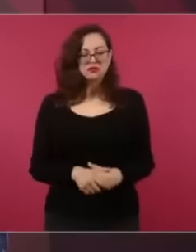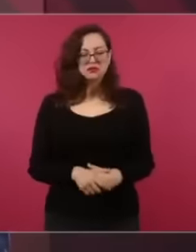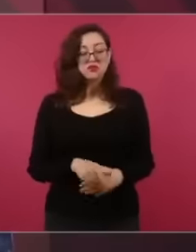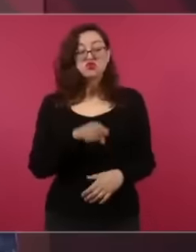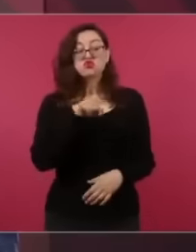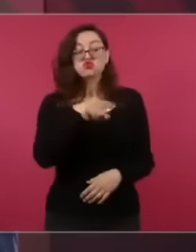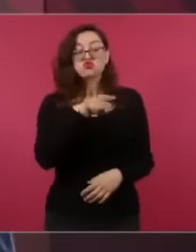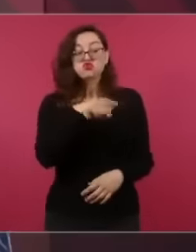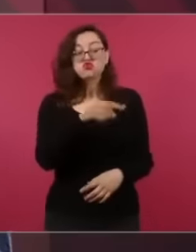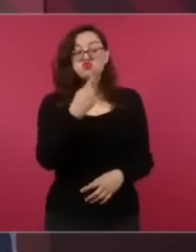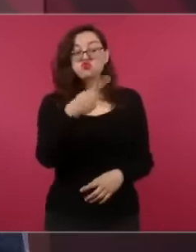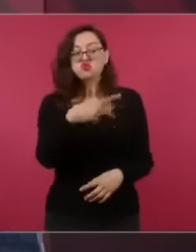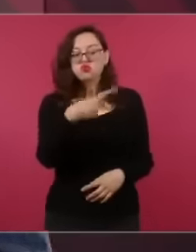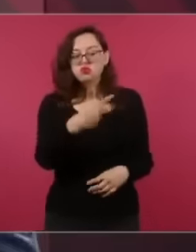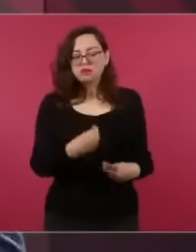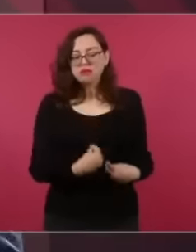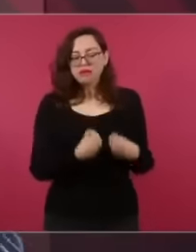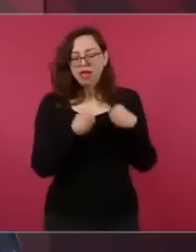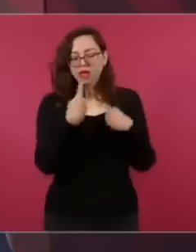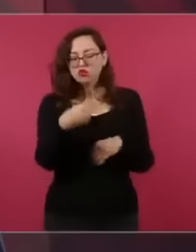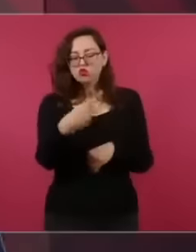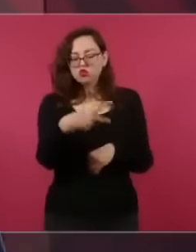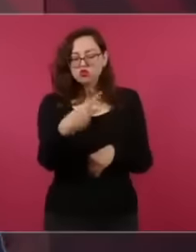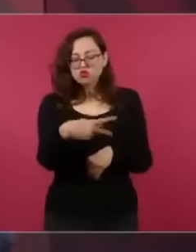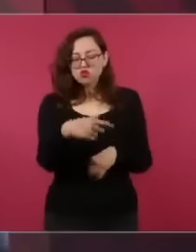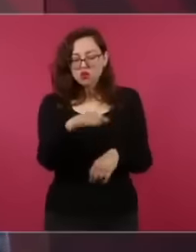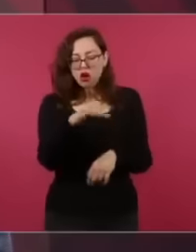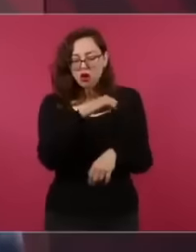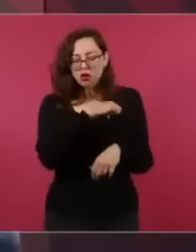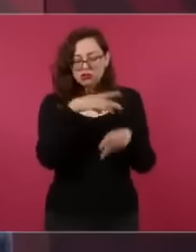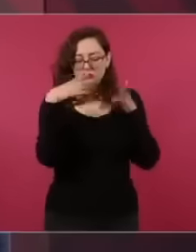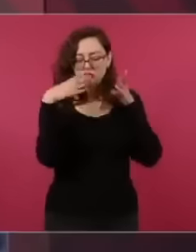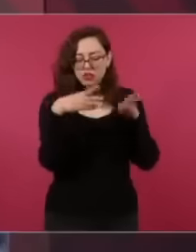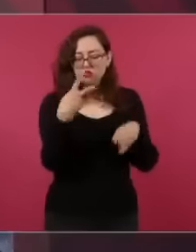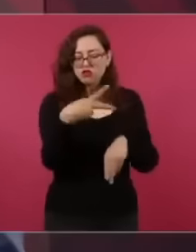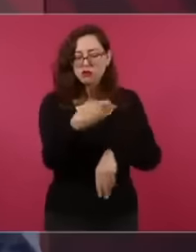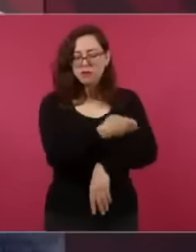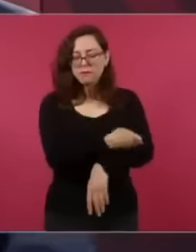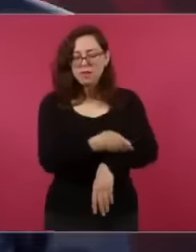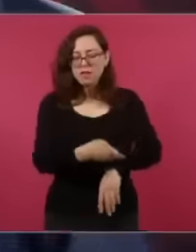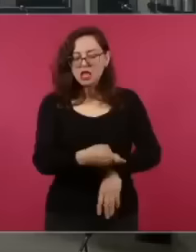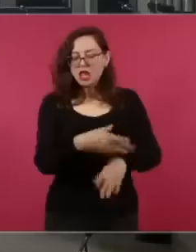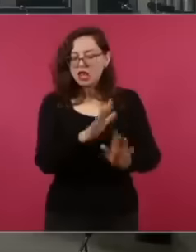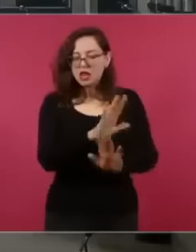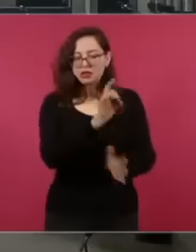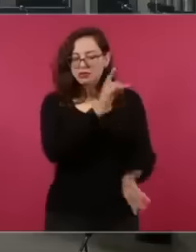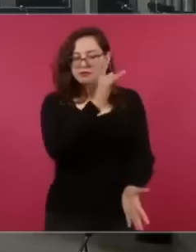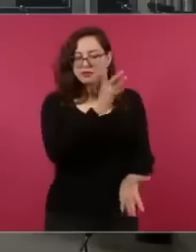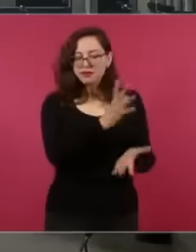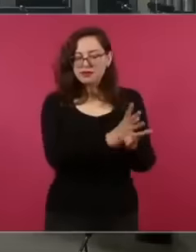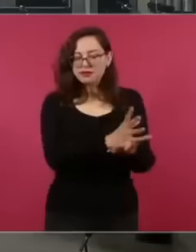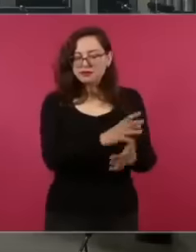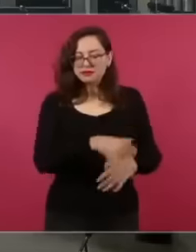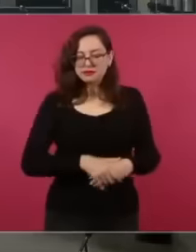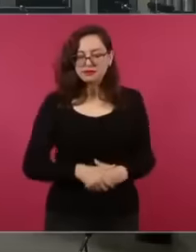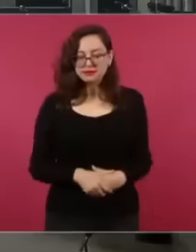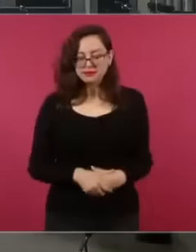children